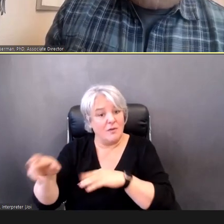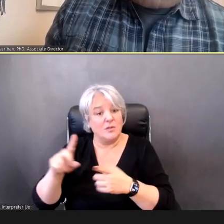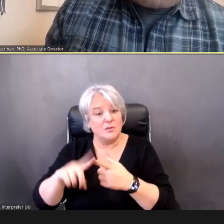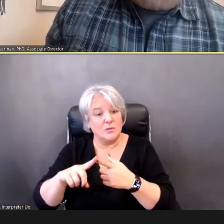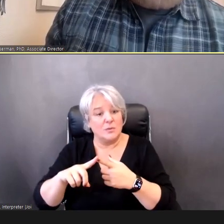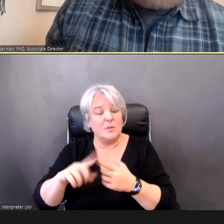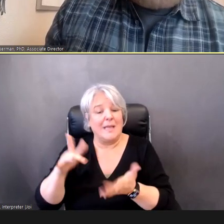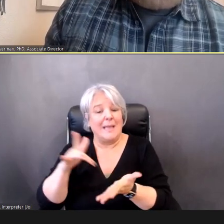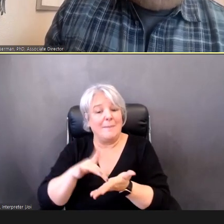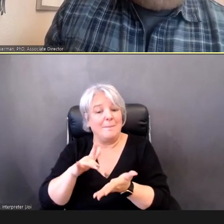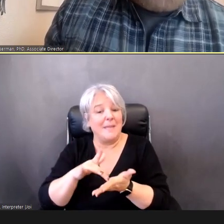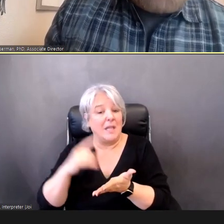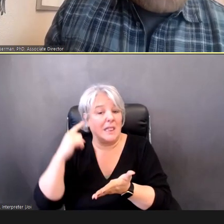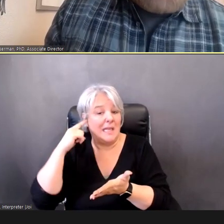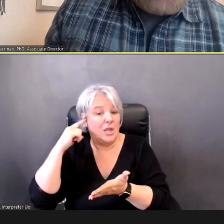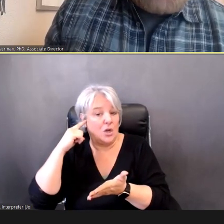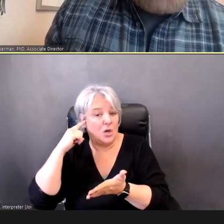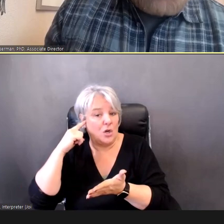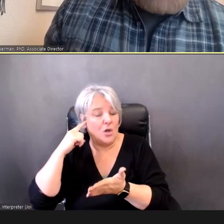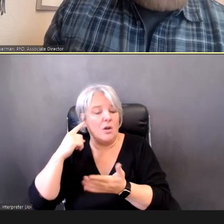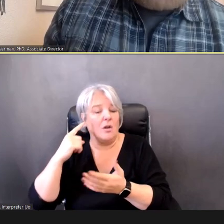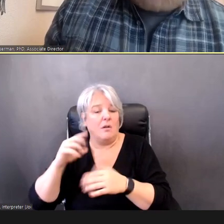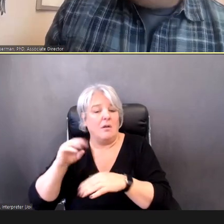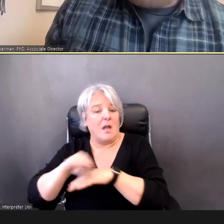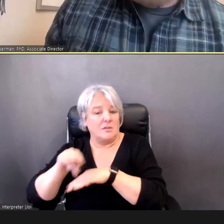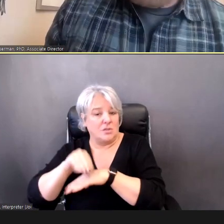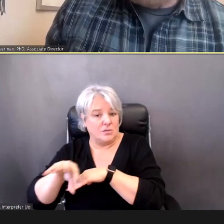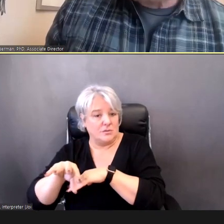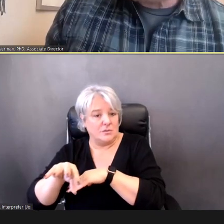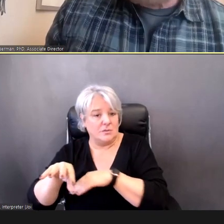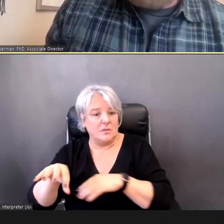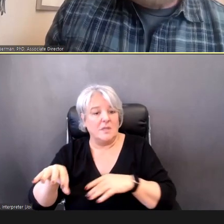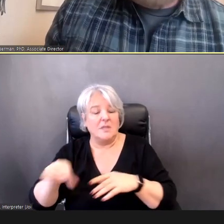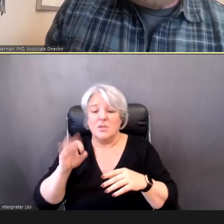provider. So, they have not passed twice now over two separate screenings; they